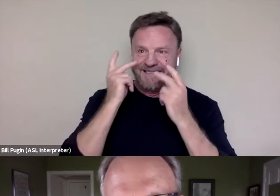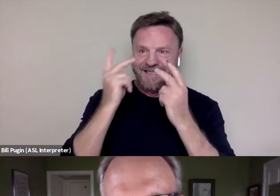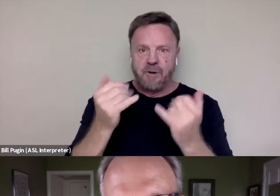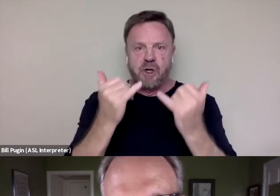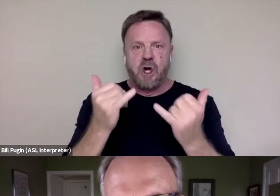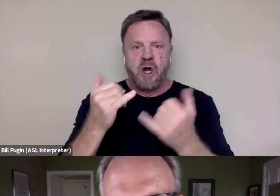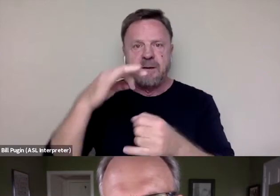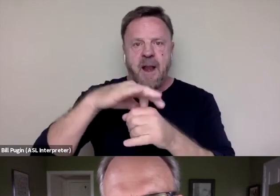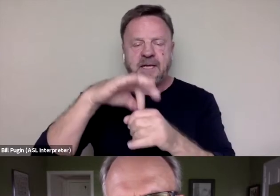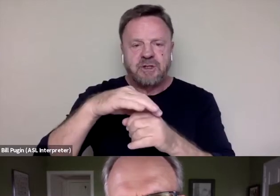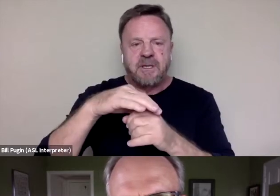since you went down that path,